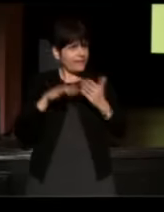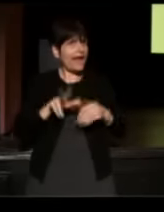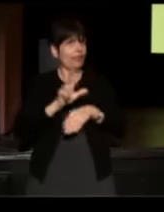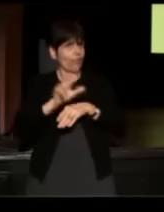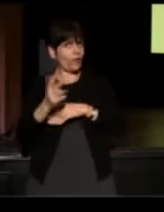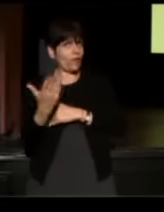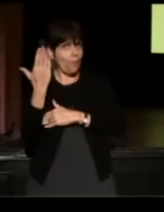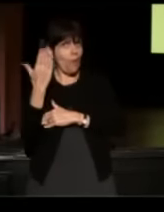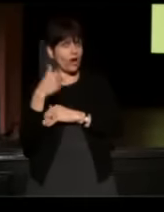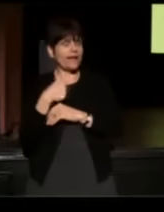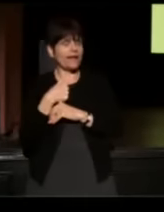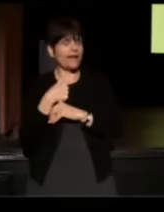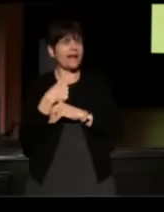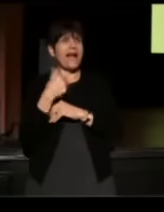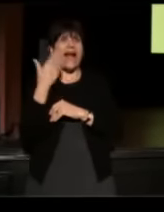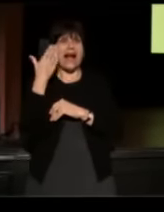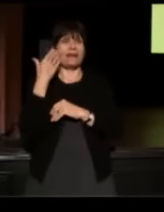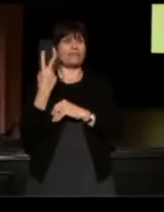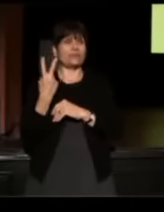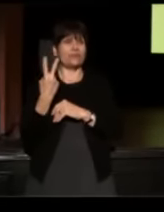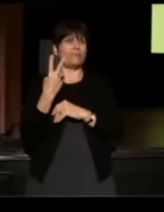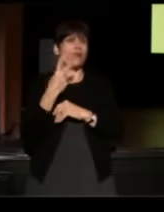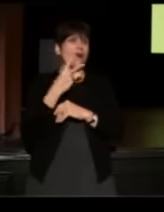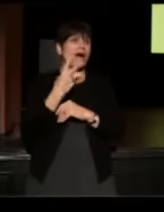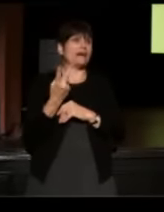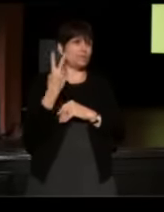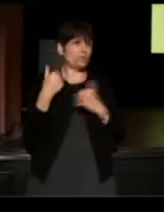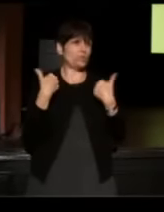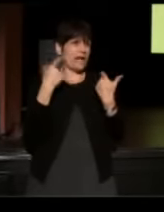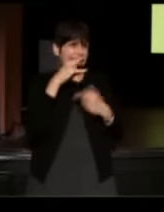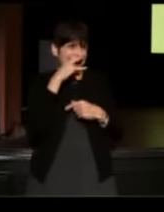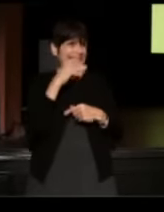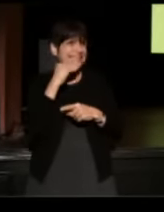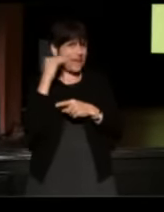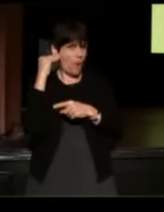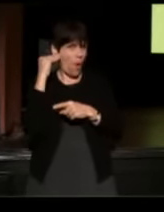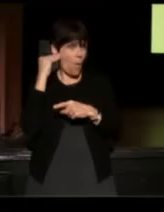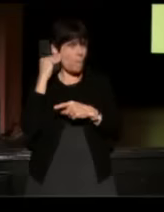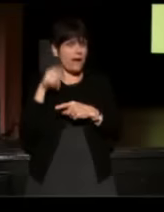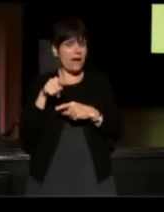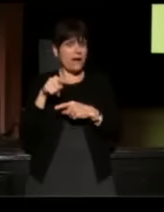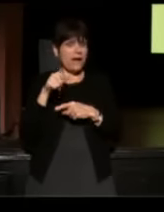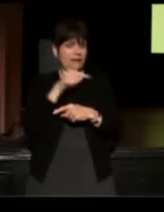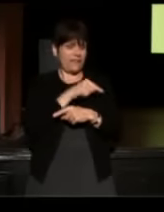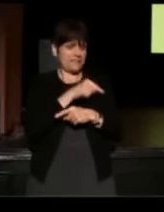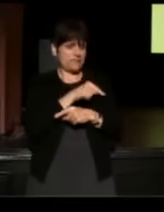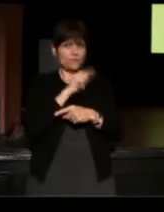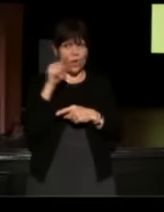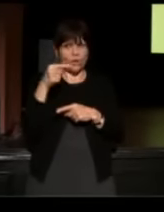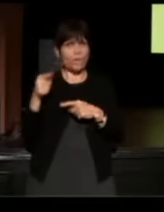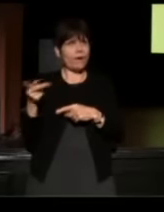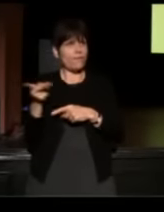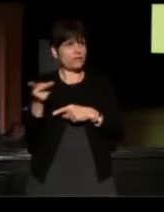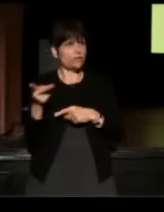and I'm an old dad, I have two young kids at home and I knew that this was the only way that my two young kids